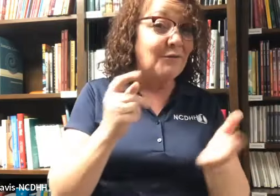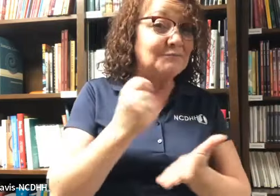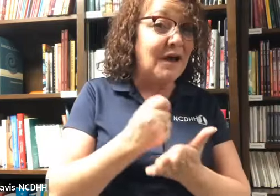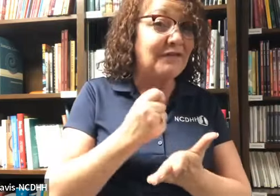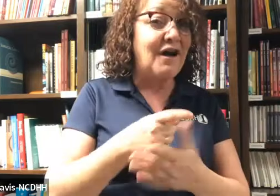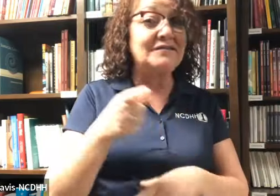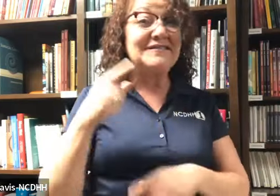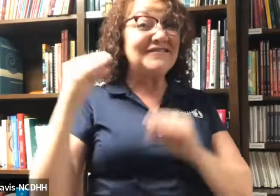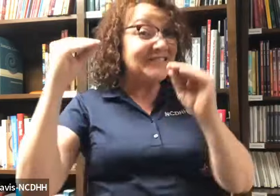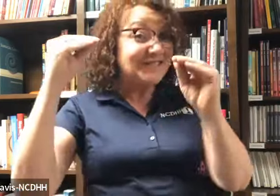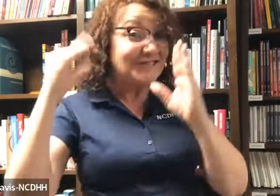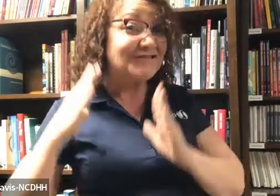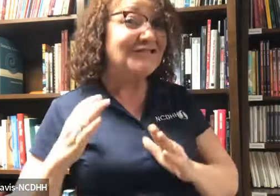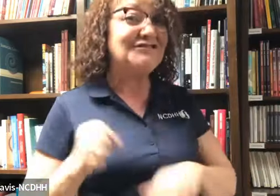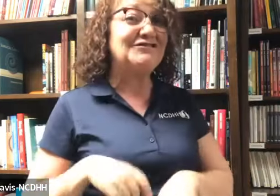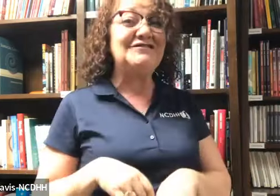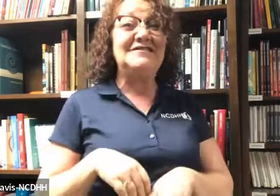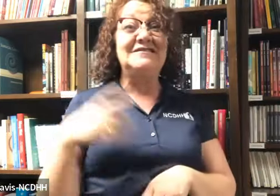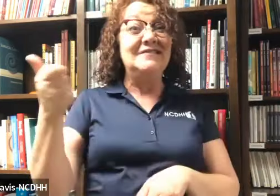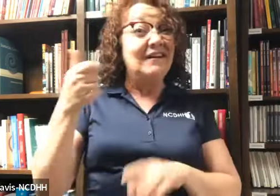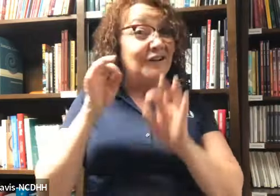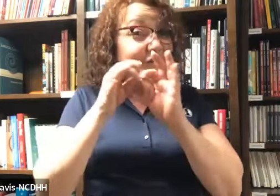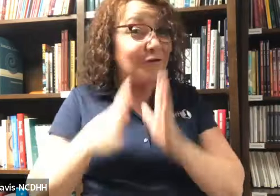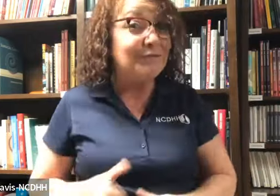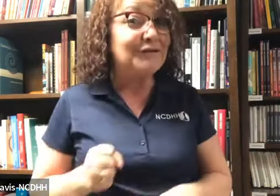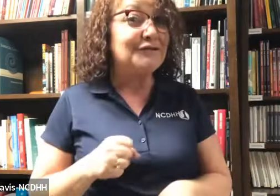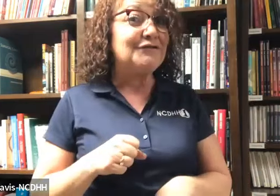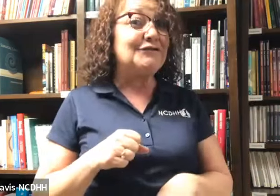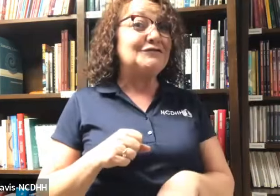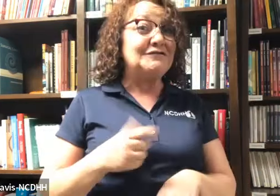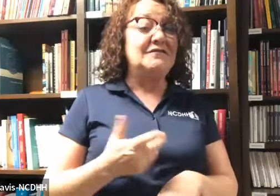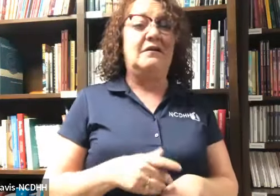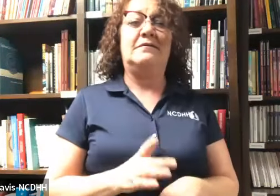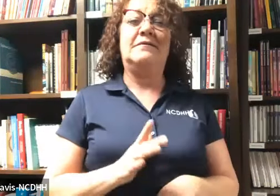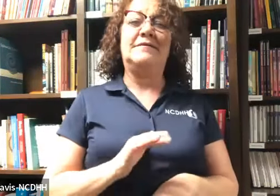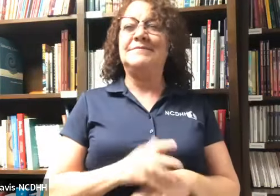speech language pathologists, teachers, interpreters.